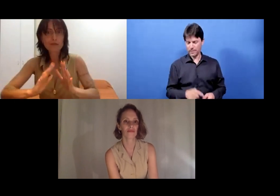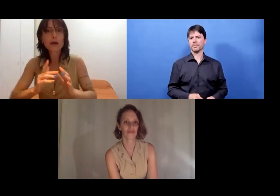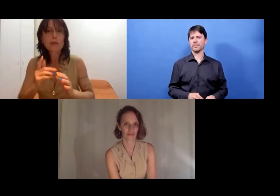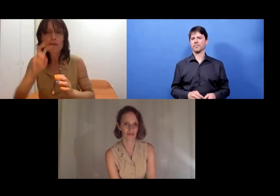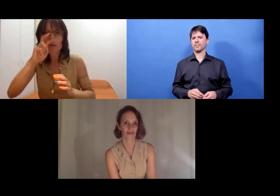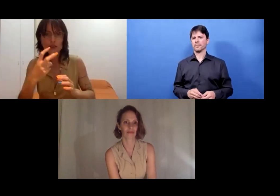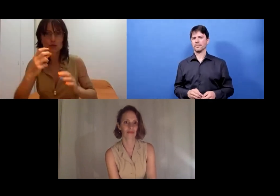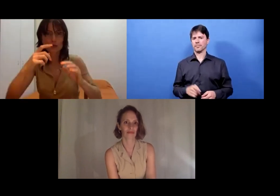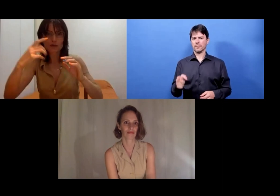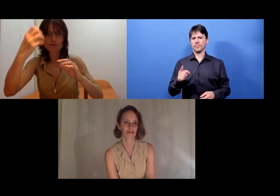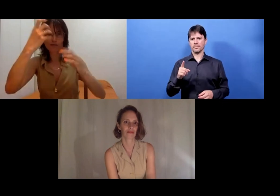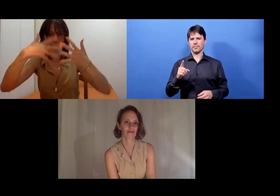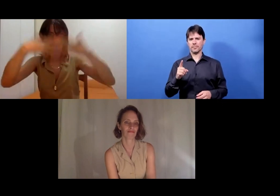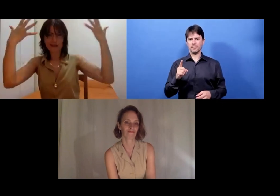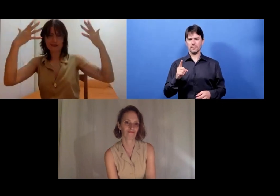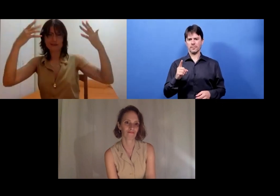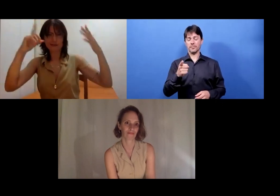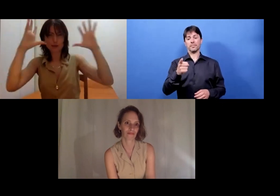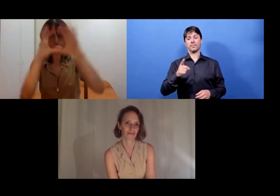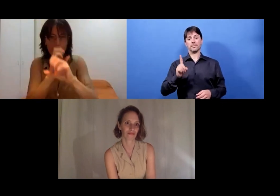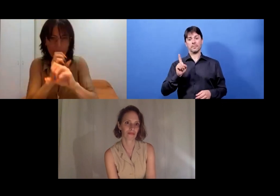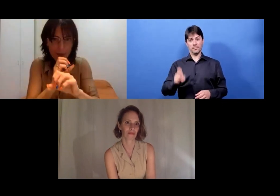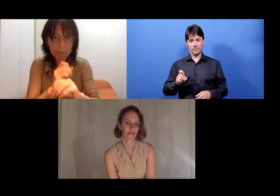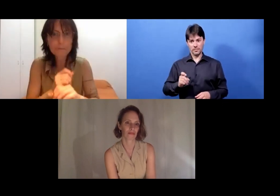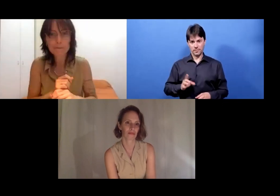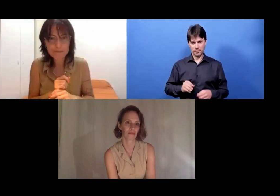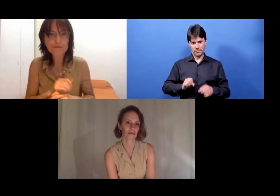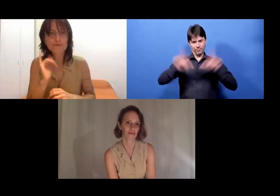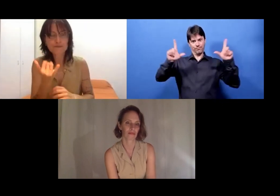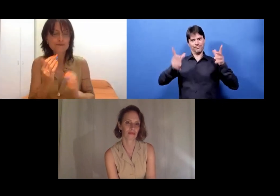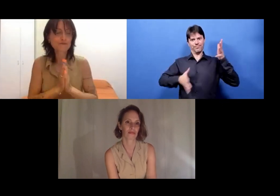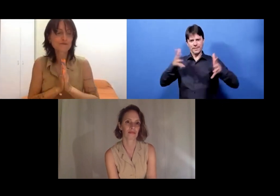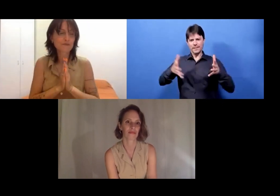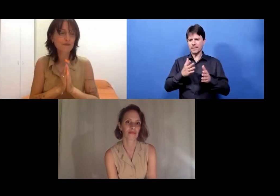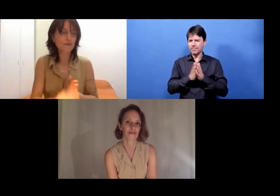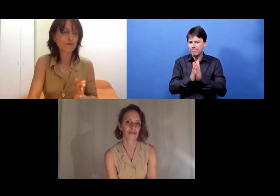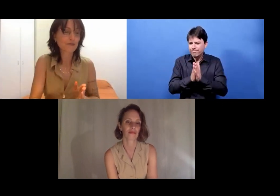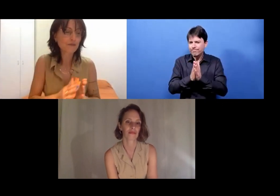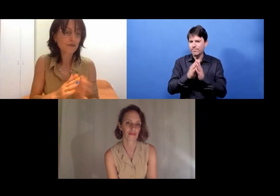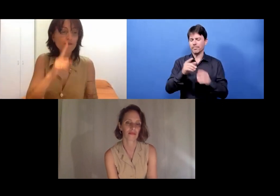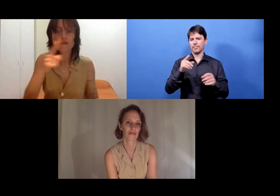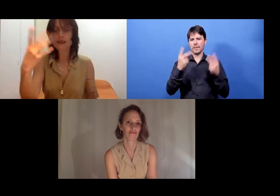You will be recorded when you come online, when you come on screen with your camera.